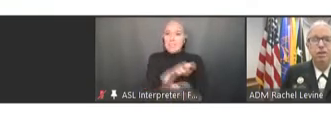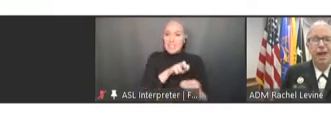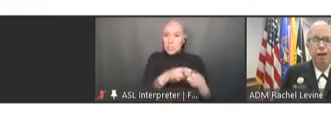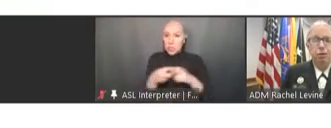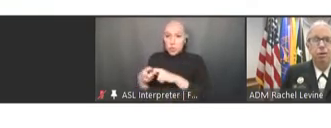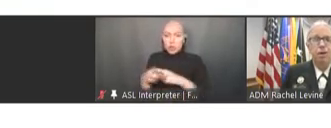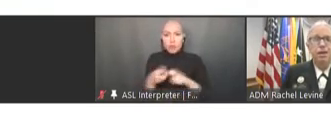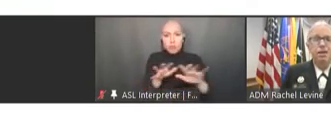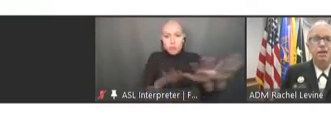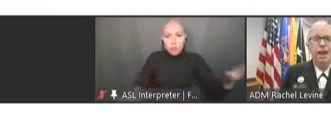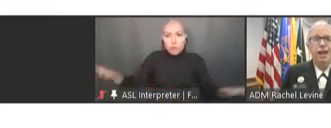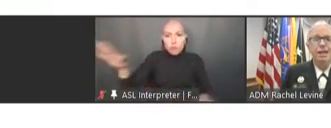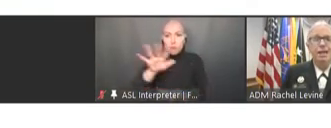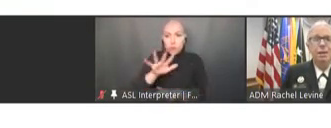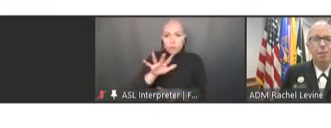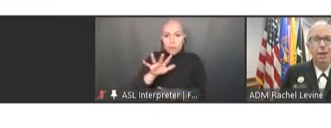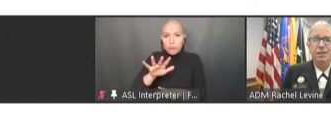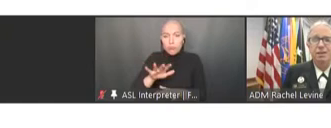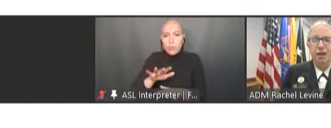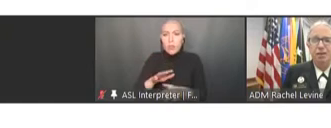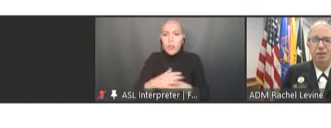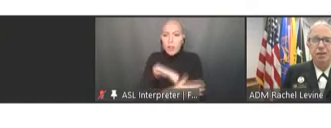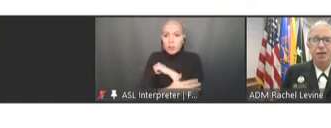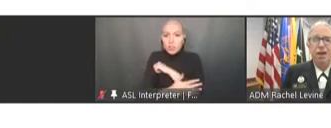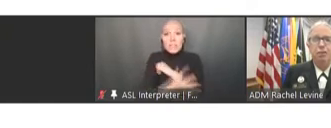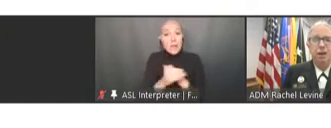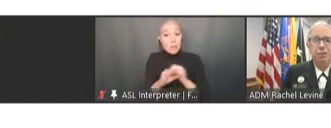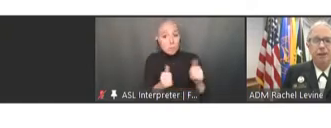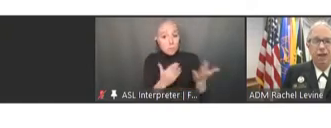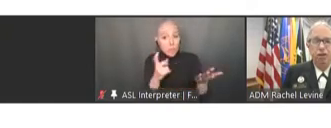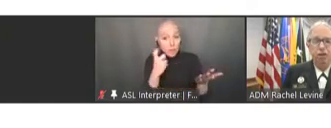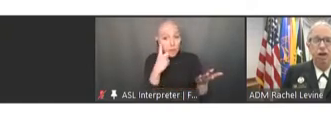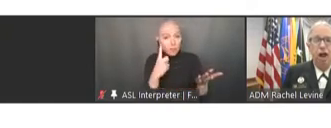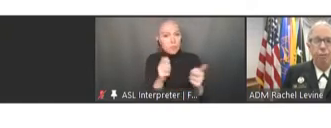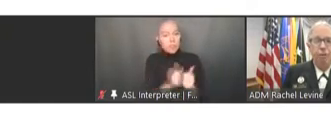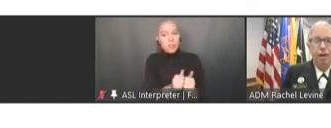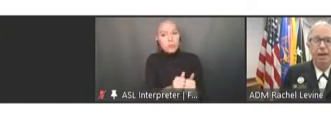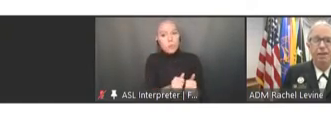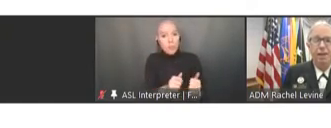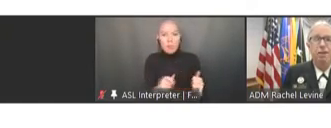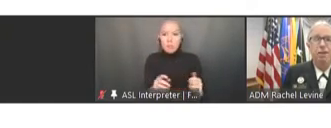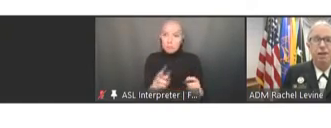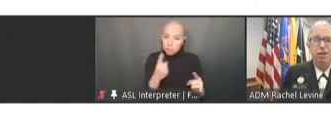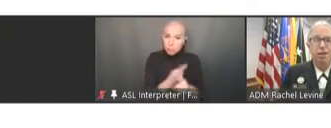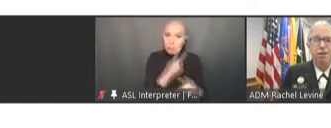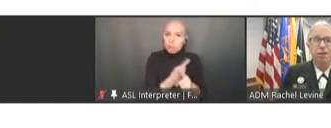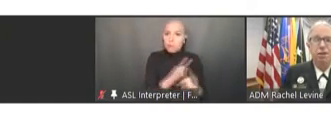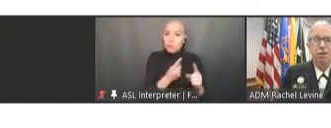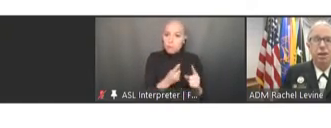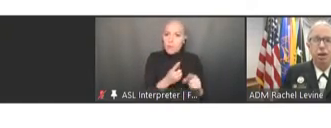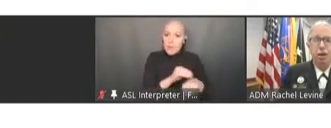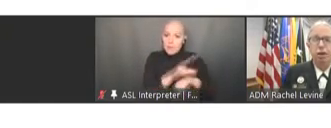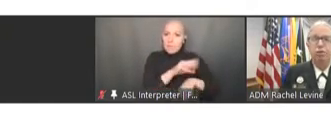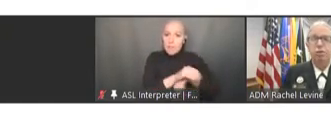sound science-based advice and recommendations to optimize immunizations in our country.